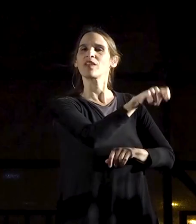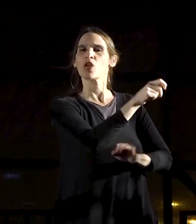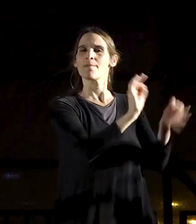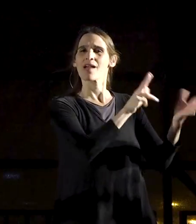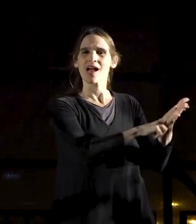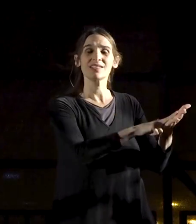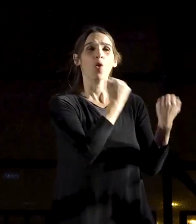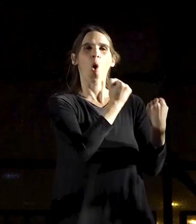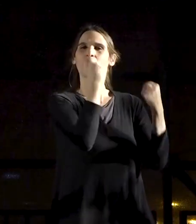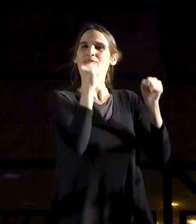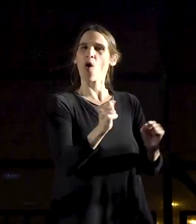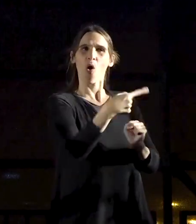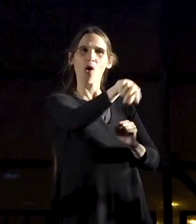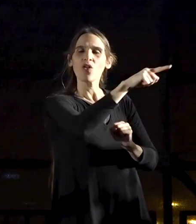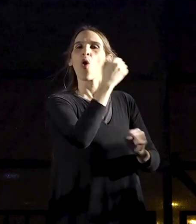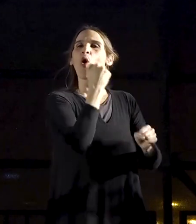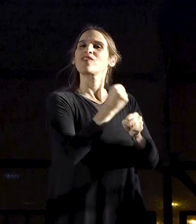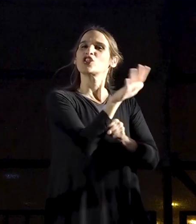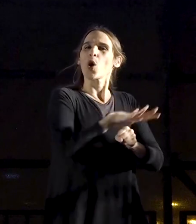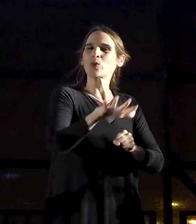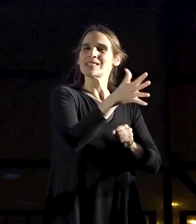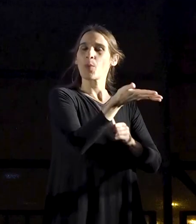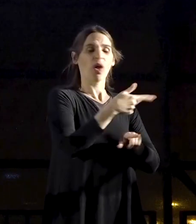the security forces, or the public sector, in their battles.